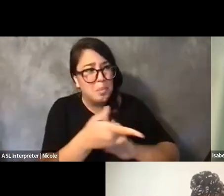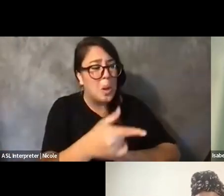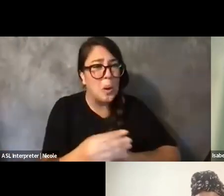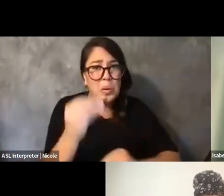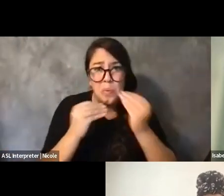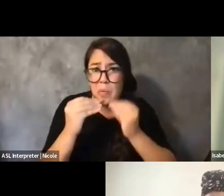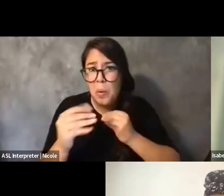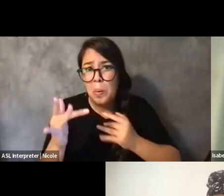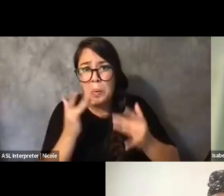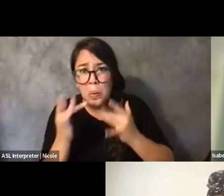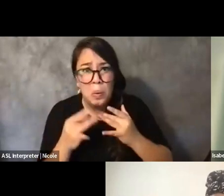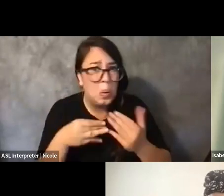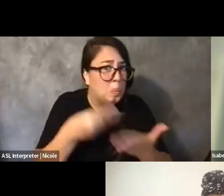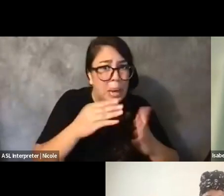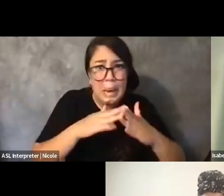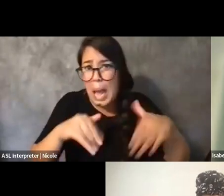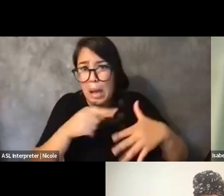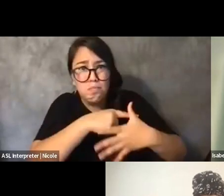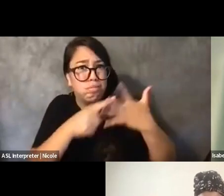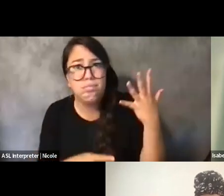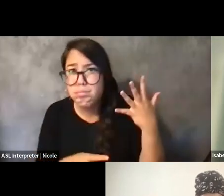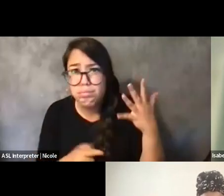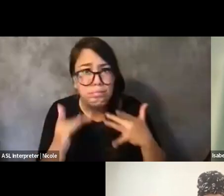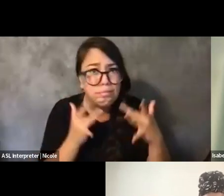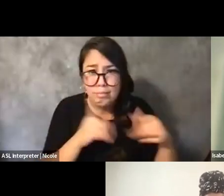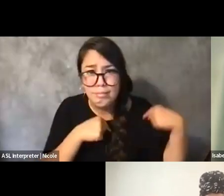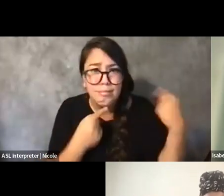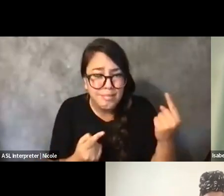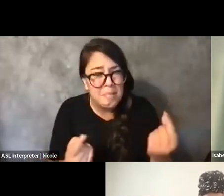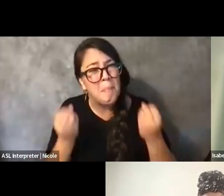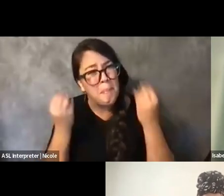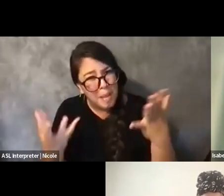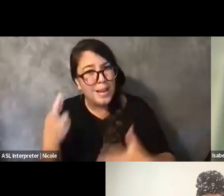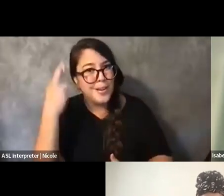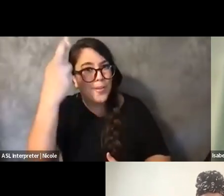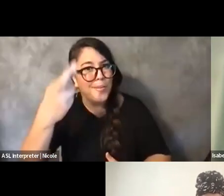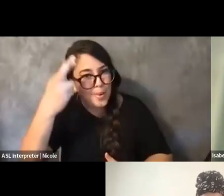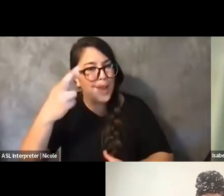there's a huge context behind why multiply marginalized communities don't get the funds.